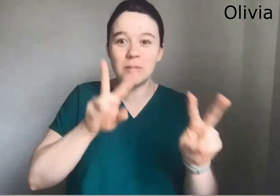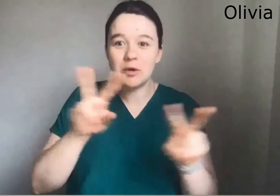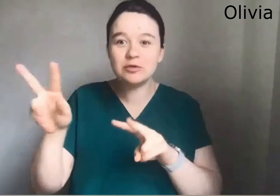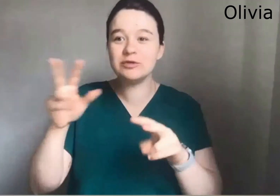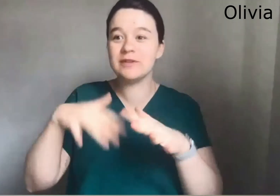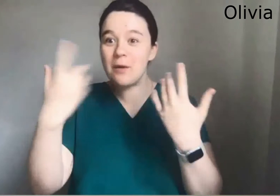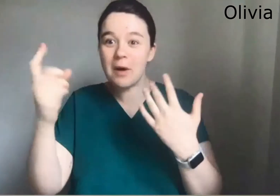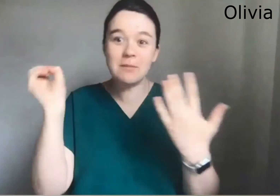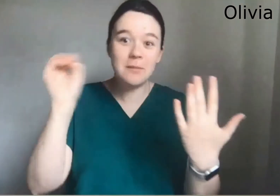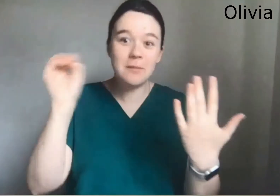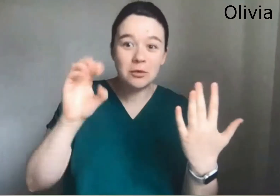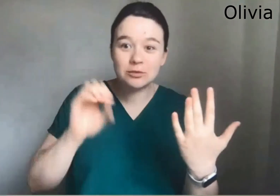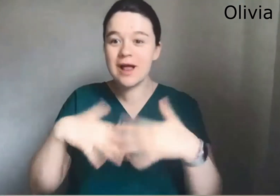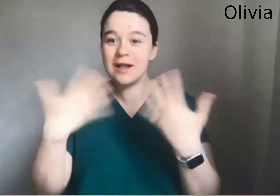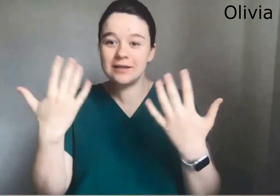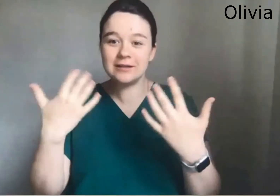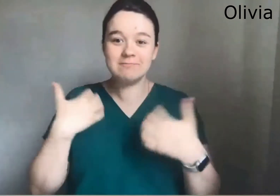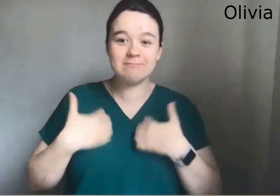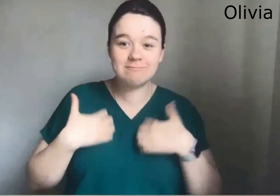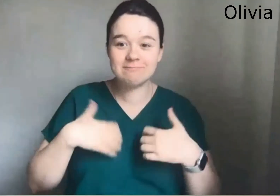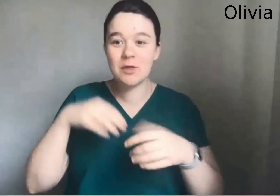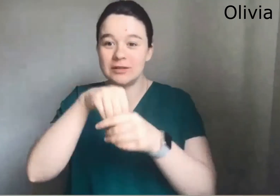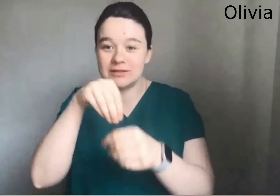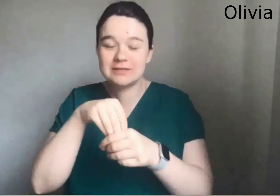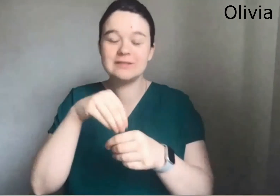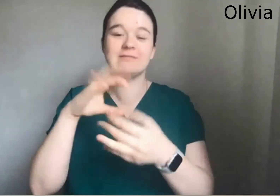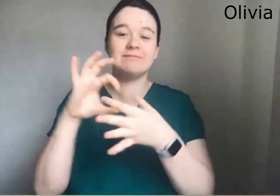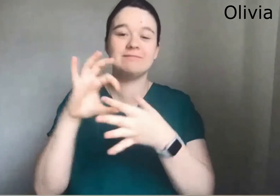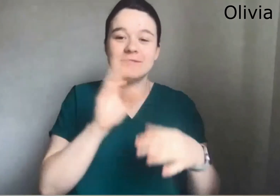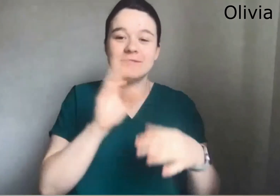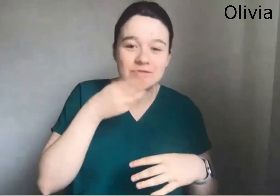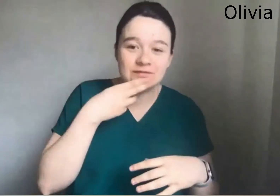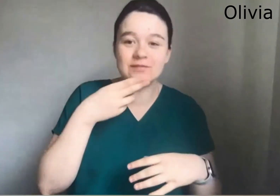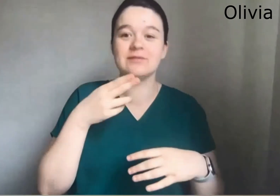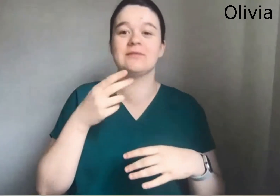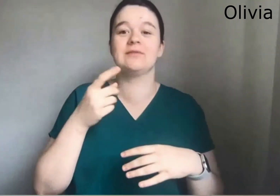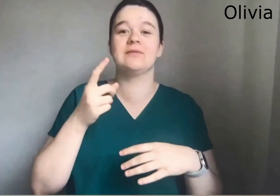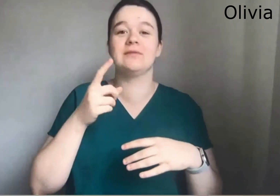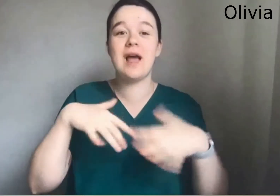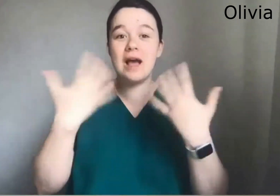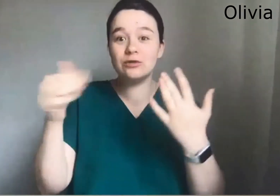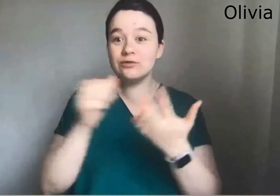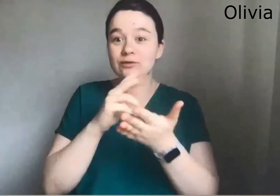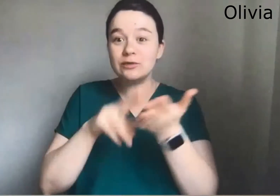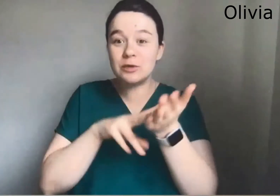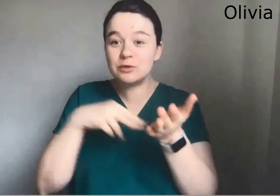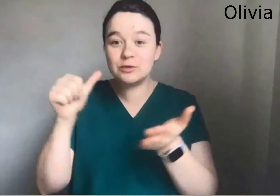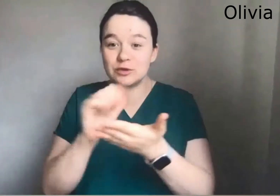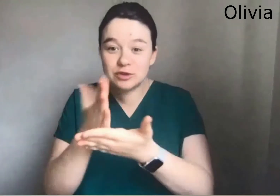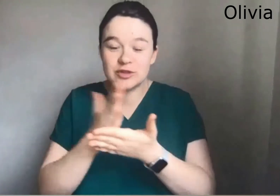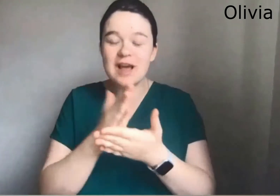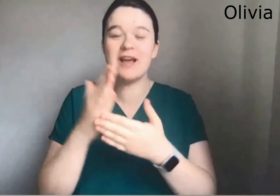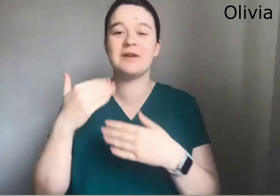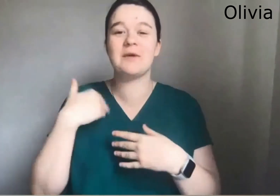Um, so i've been watching what people have been posting and waiting for things to come up anything related to deaf people